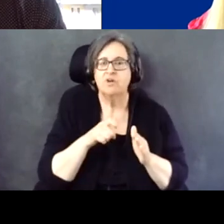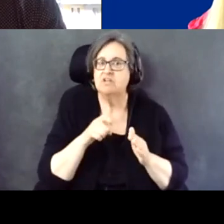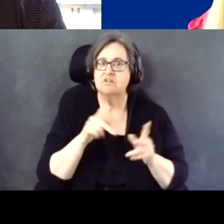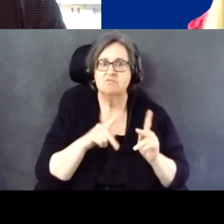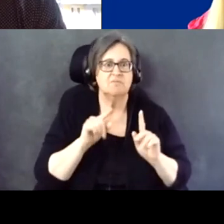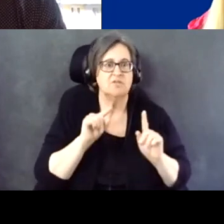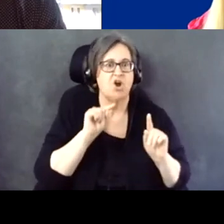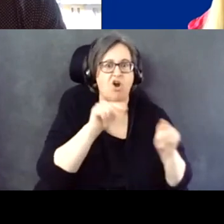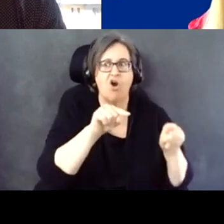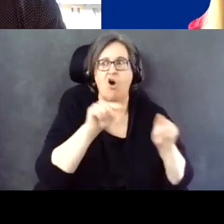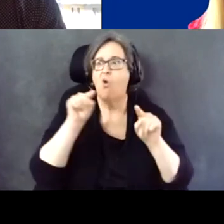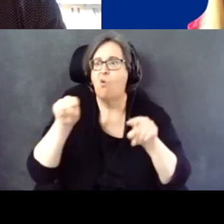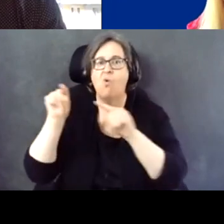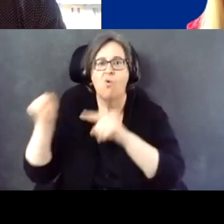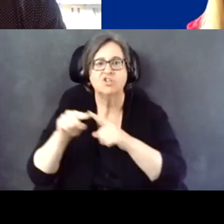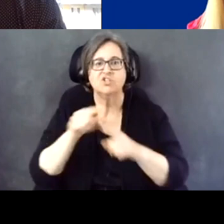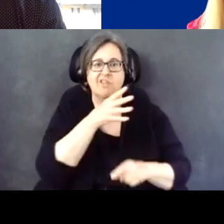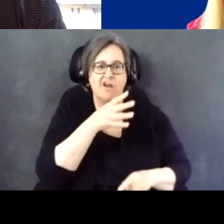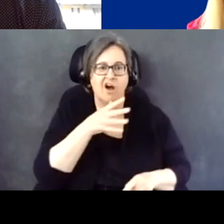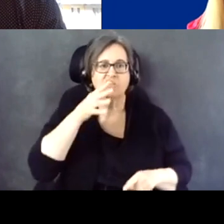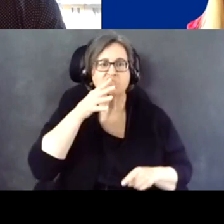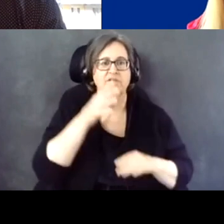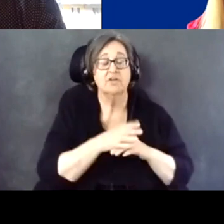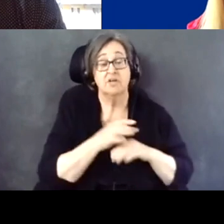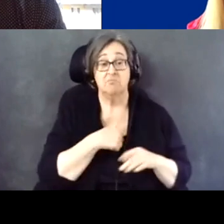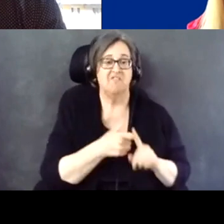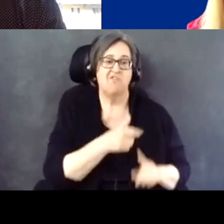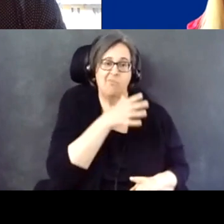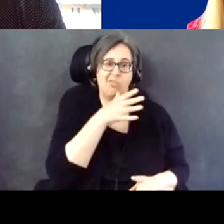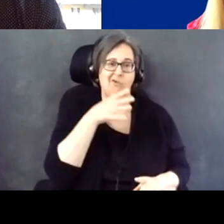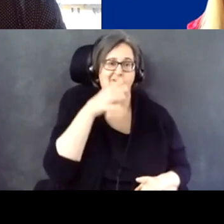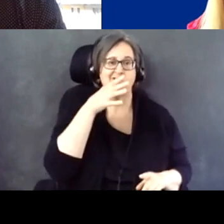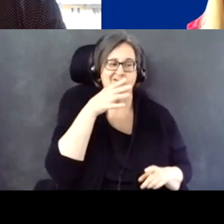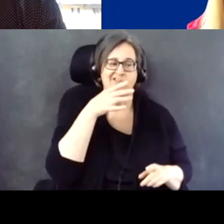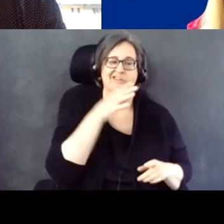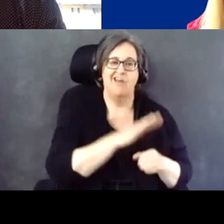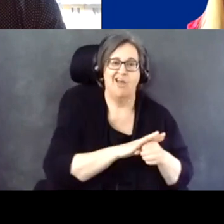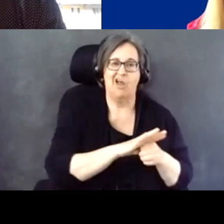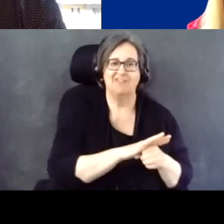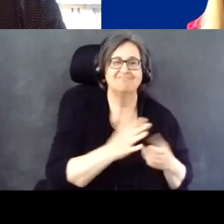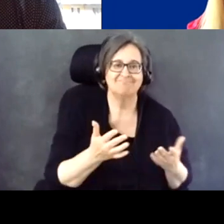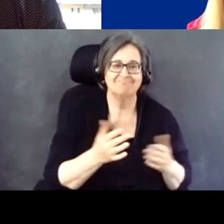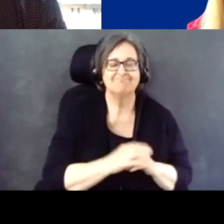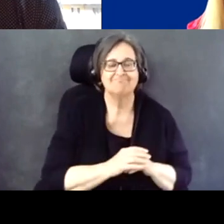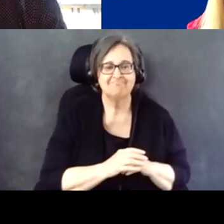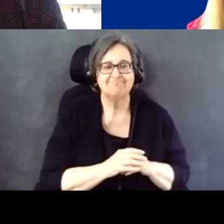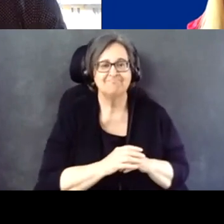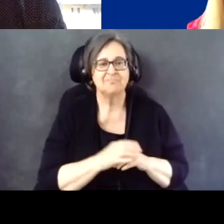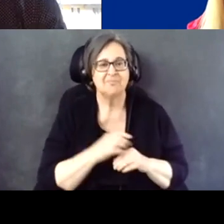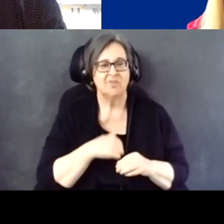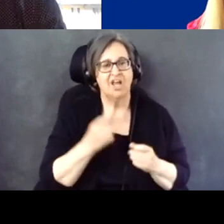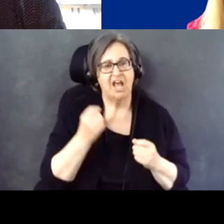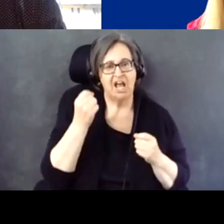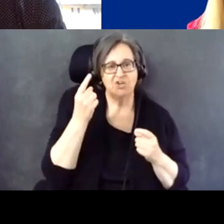And, again, me being in front of the country, and understanding a lot of how that thing